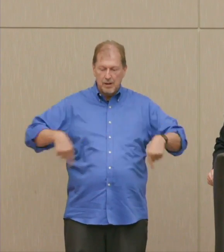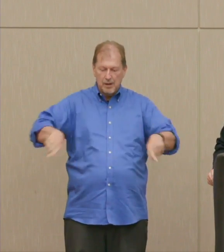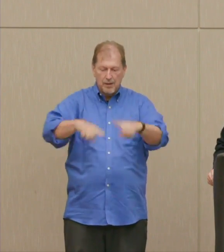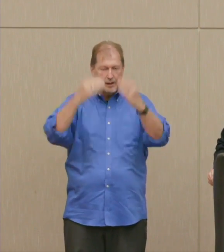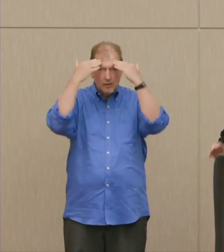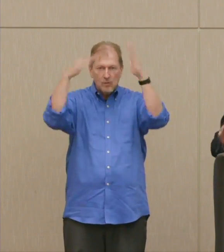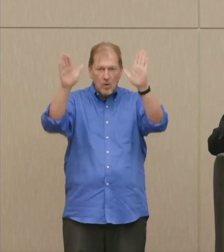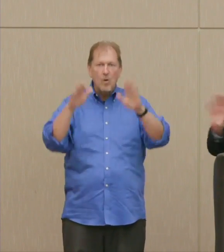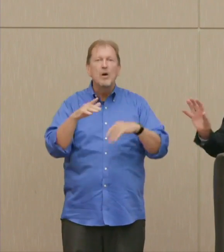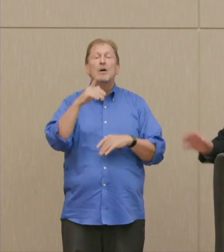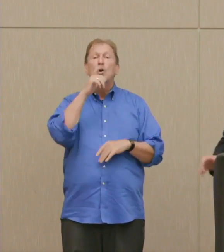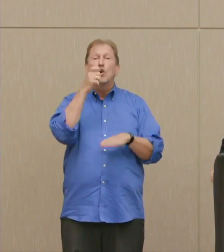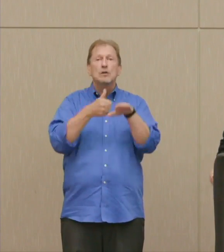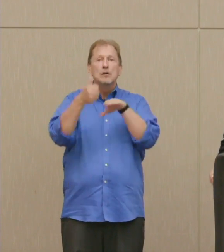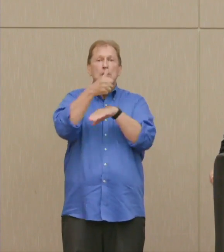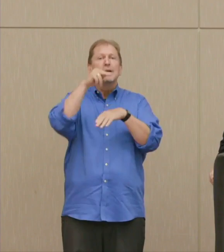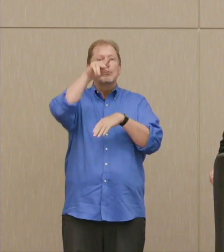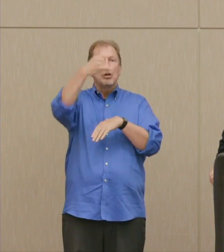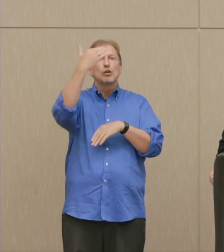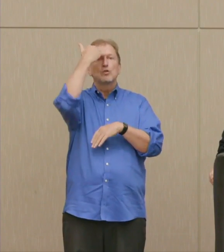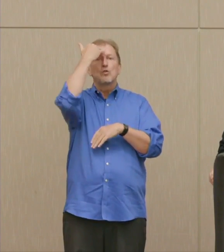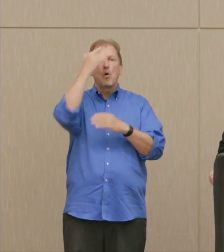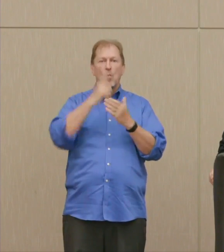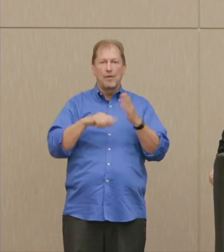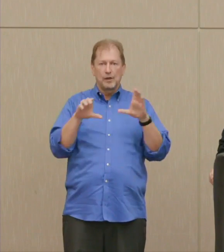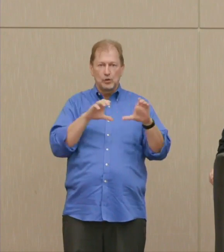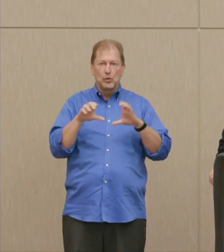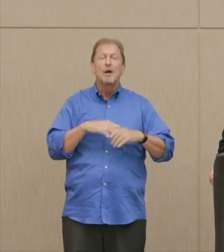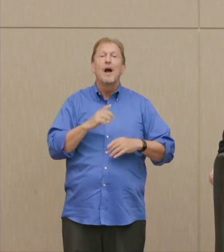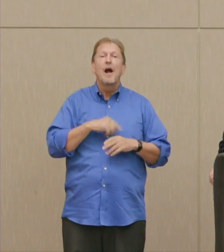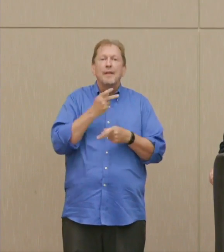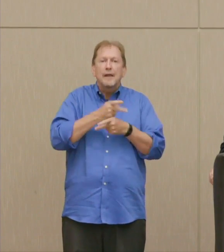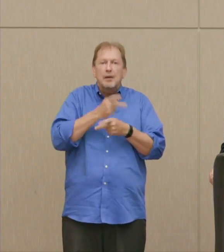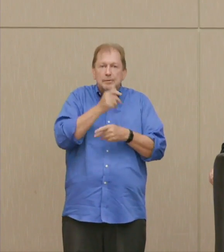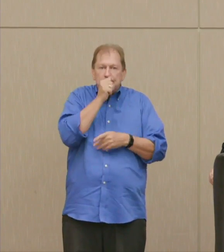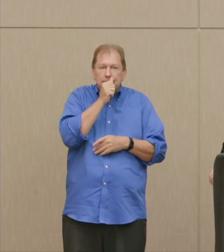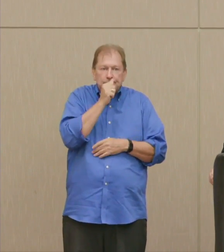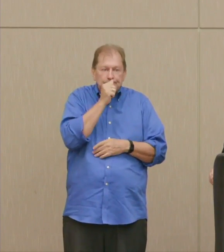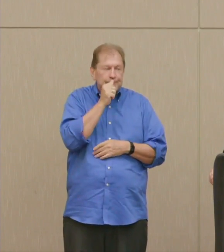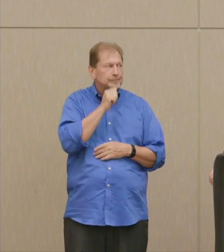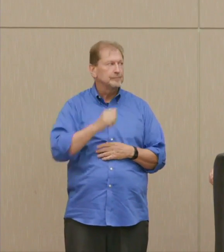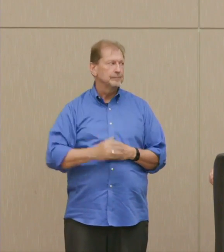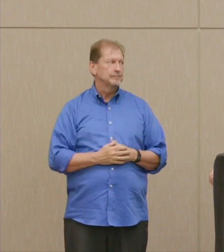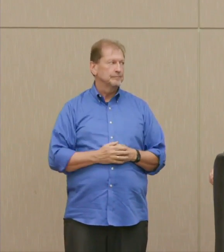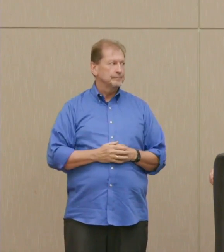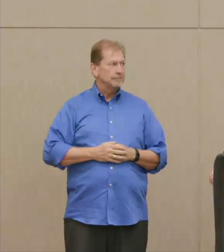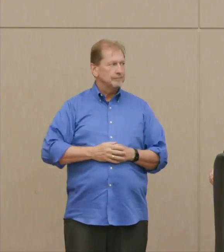knew this was possible. There'd been no discussion of it. It'd been kept out of, it was in the black budget, actually.